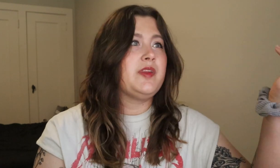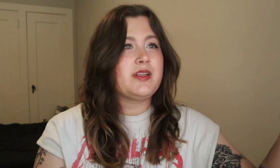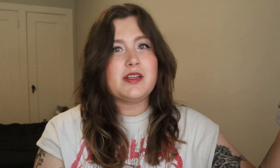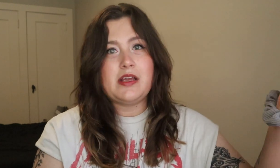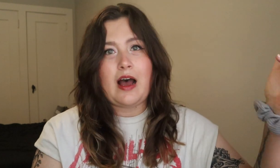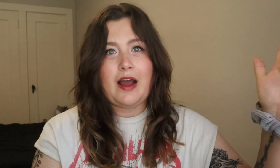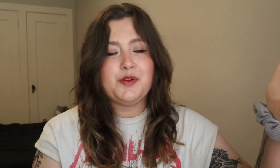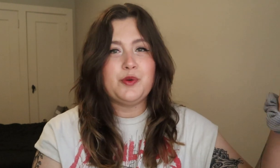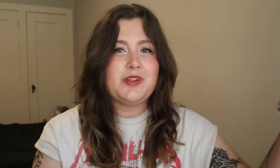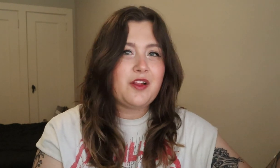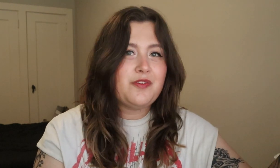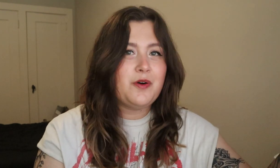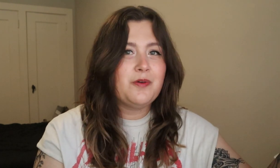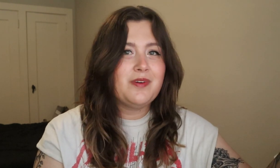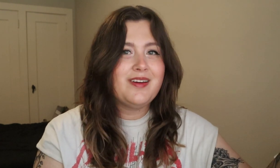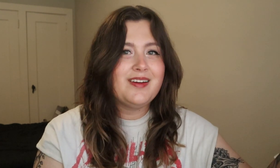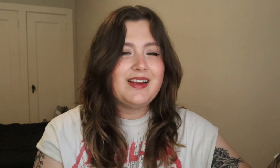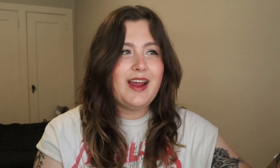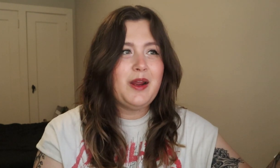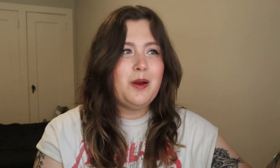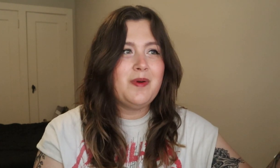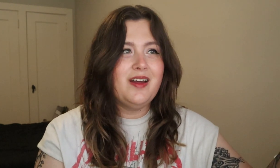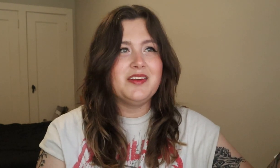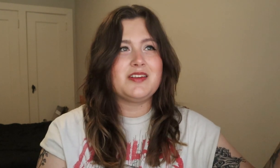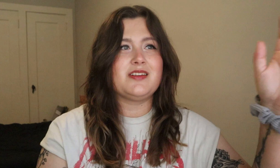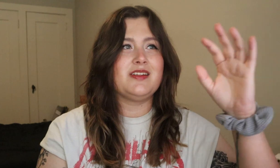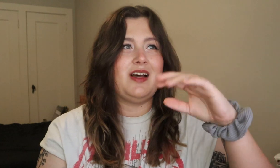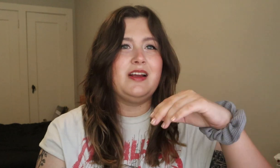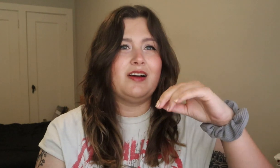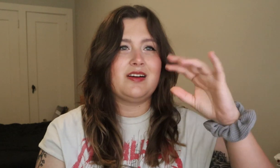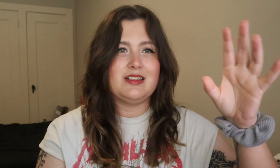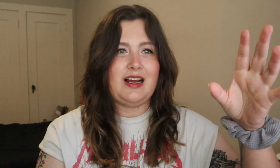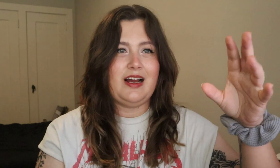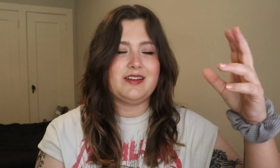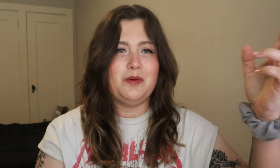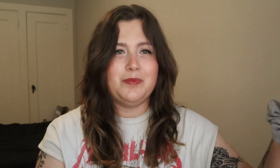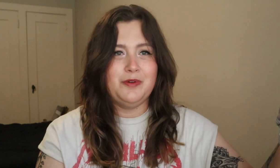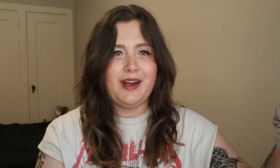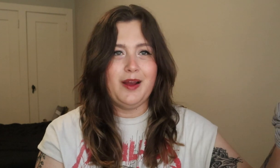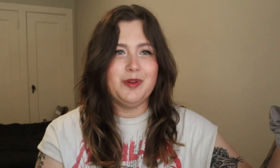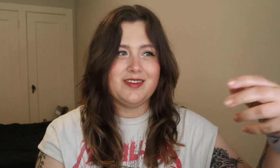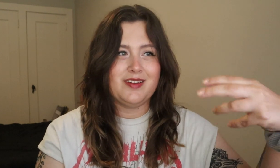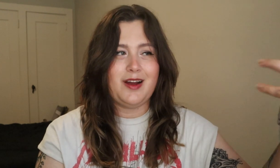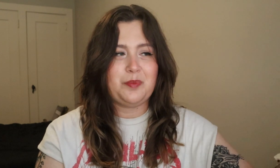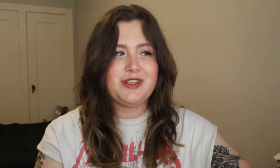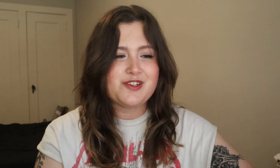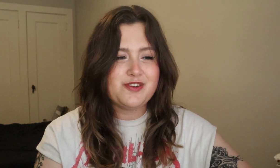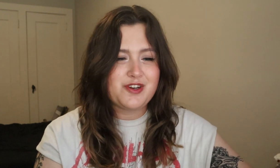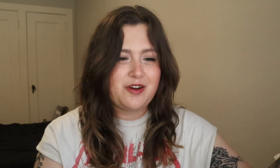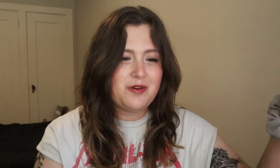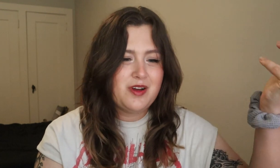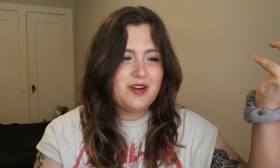This isn't a high school telephone game and this isn't like a class at boot camp. This is a competition show.